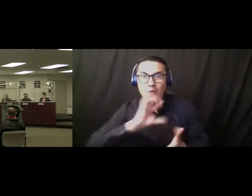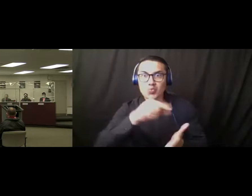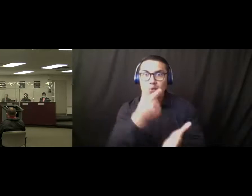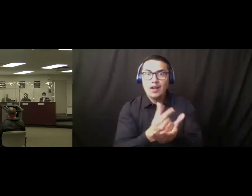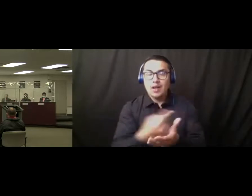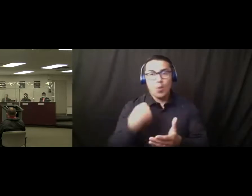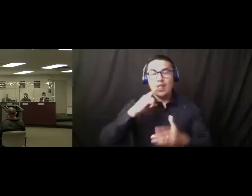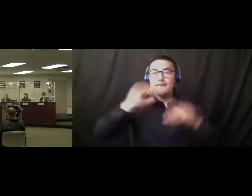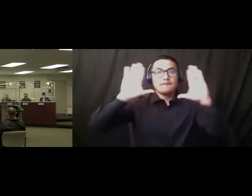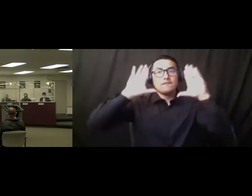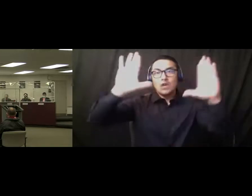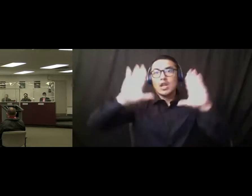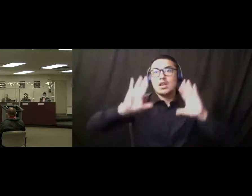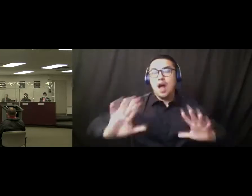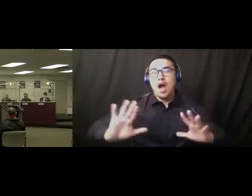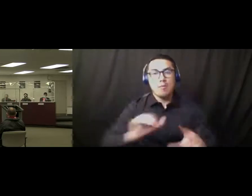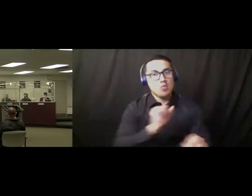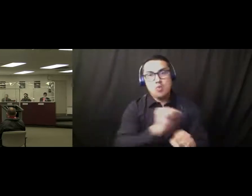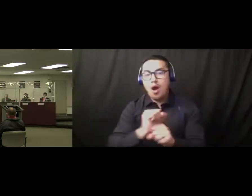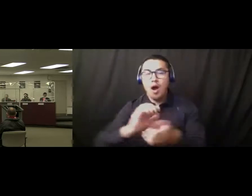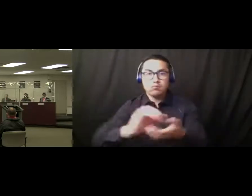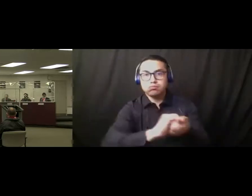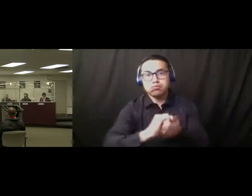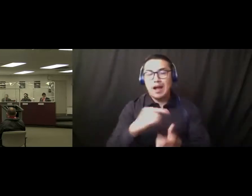just honored to be a member of this Board.